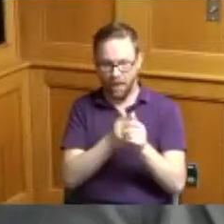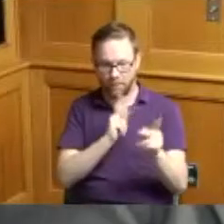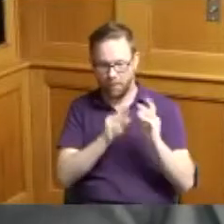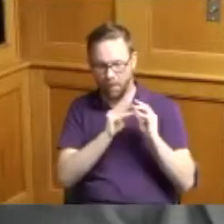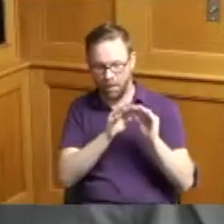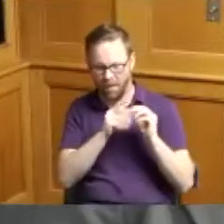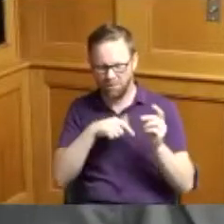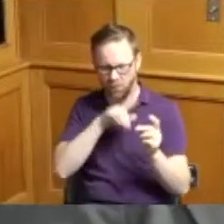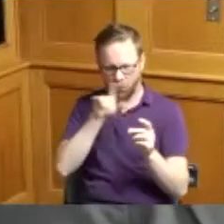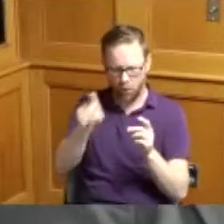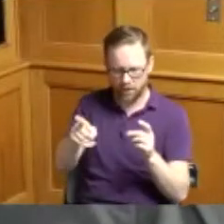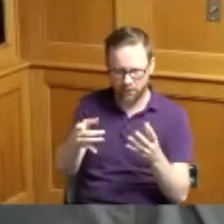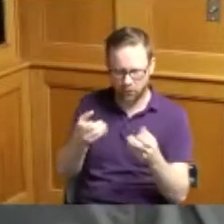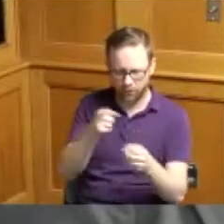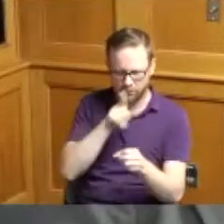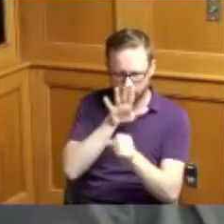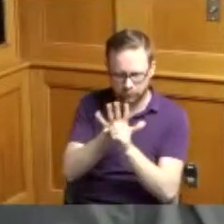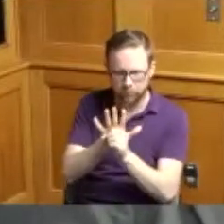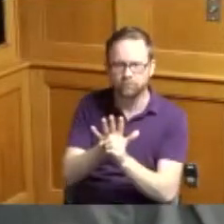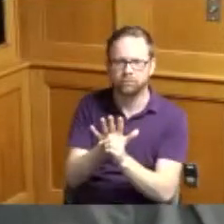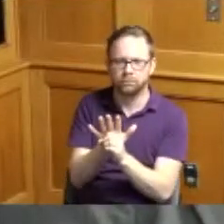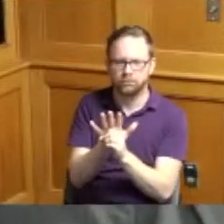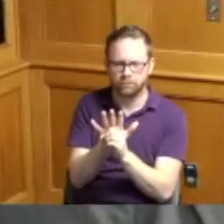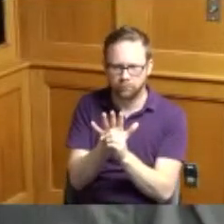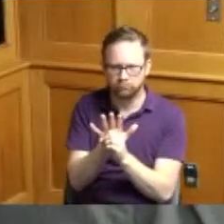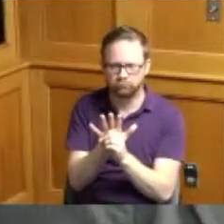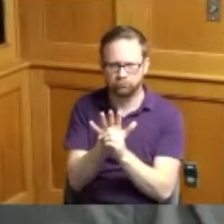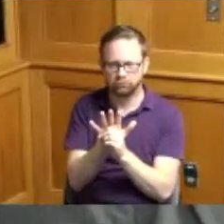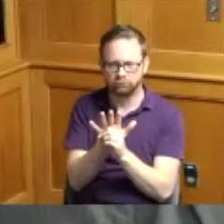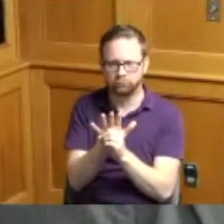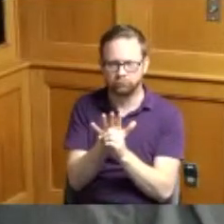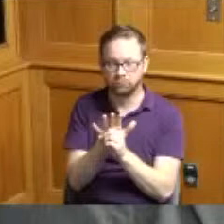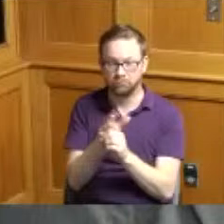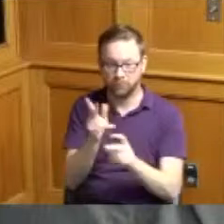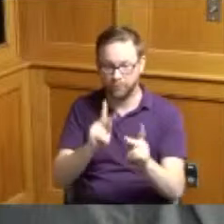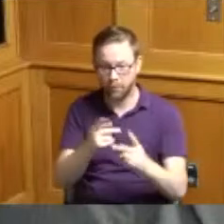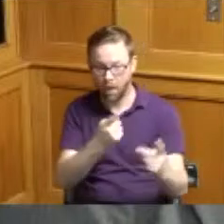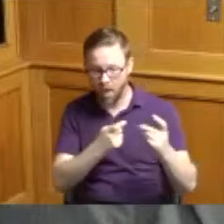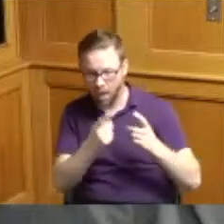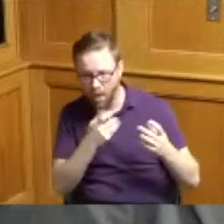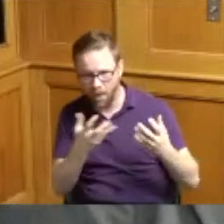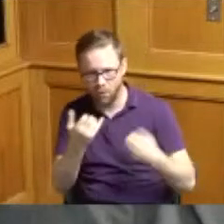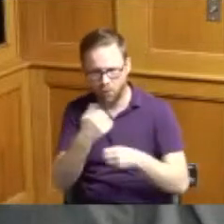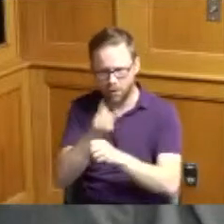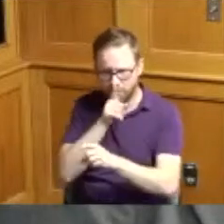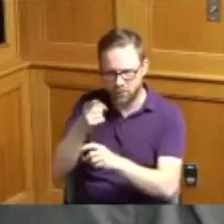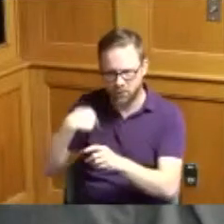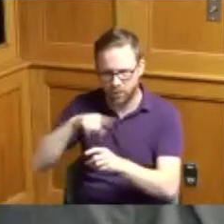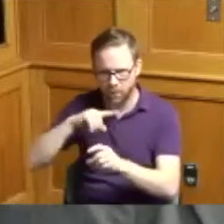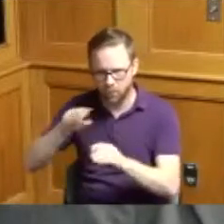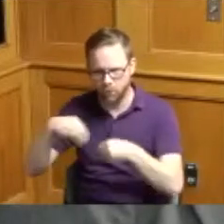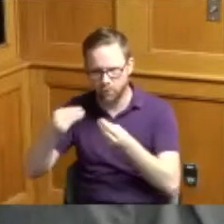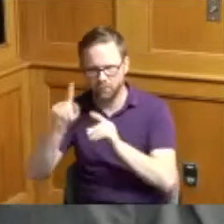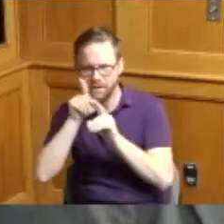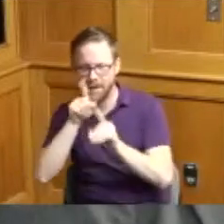and I want to make sure that these questions are answered because all of us up here we don't